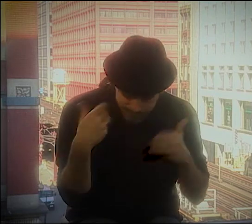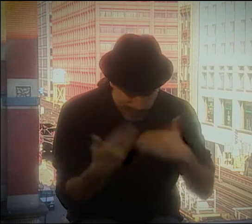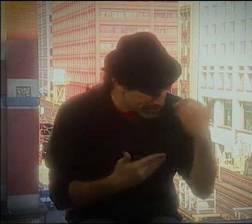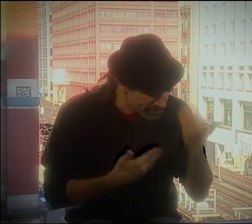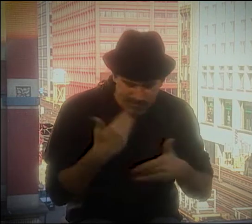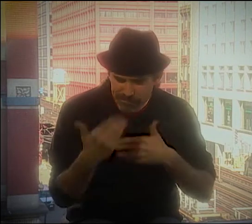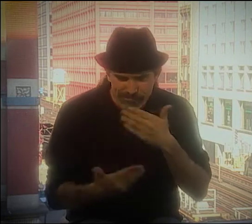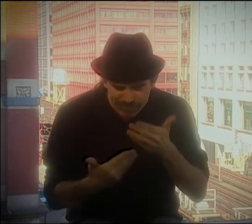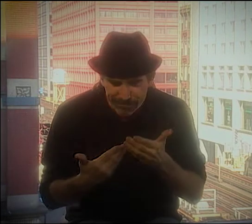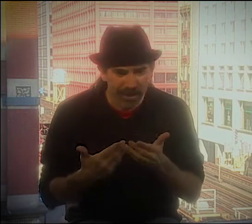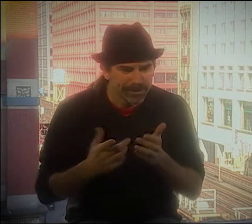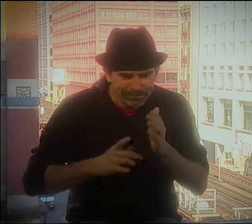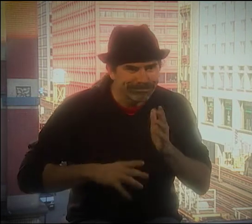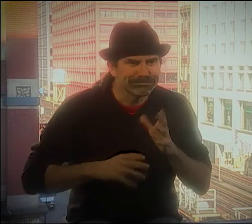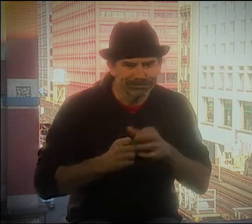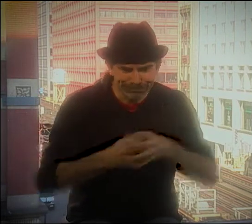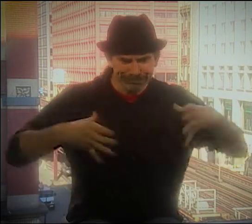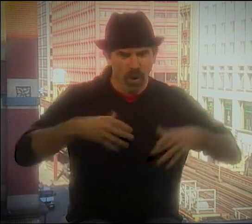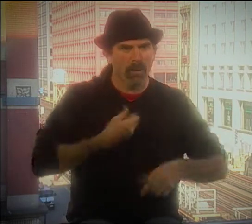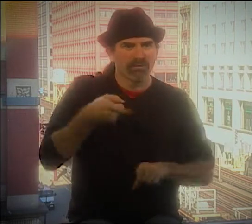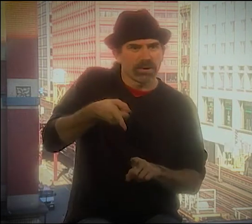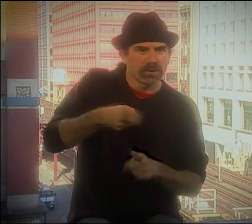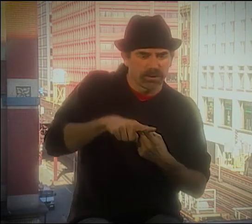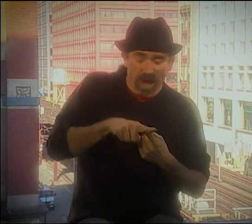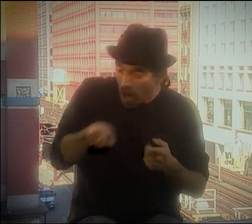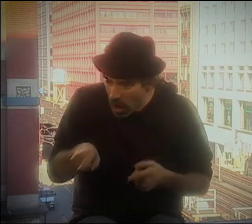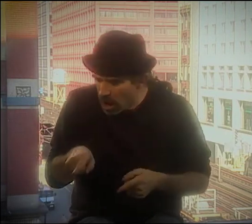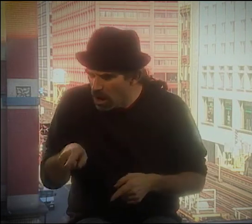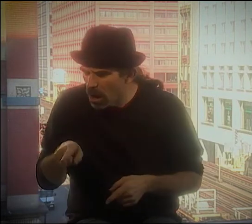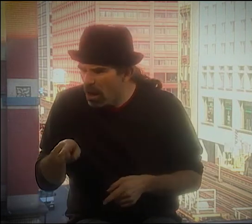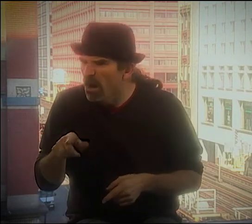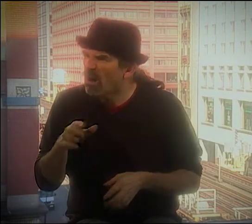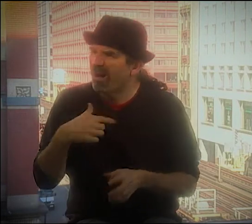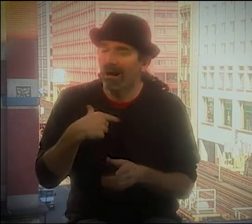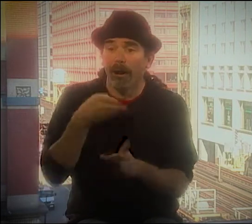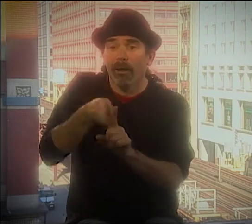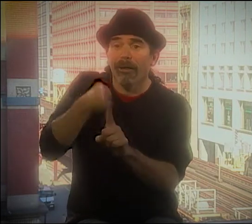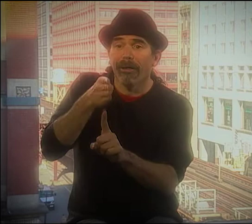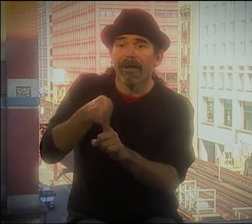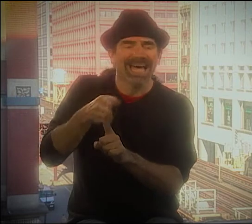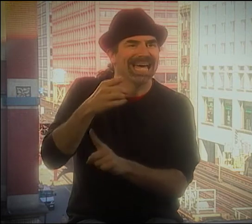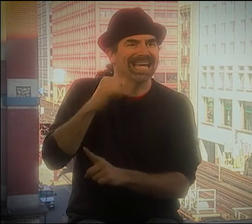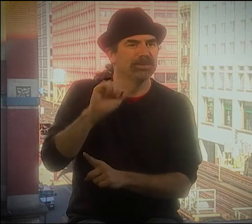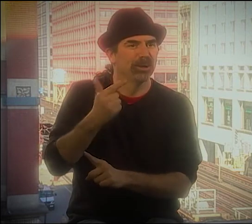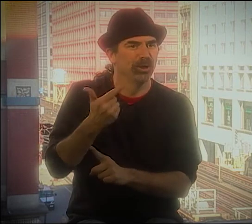AND HE GAVE ME THE "BIRDBRAIN" BOOK, AND I WOULD BUILD OFF OF THAT.